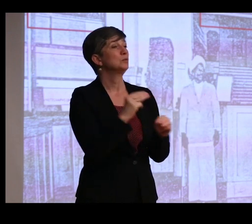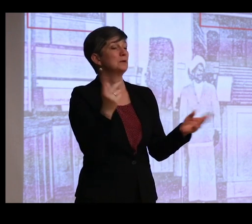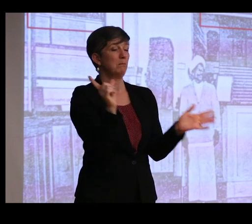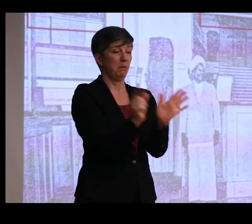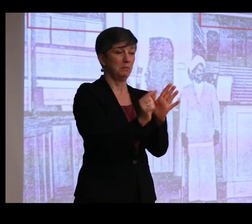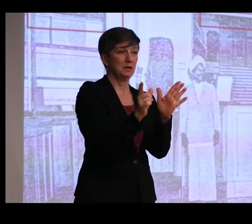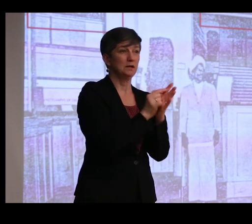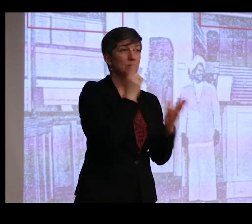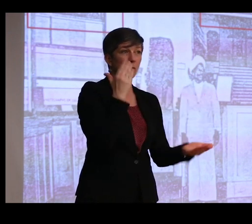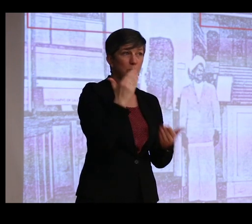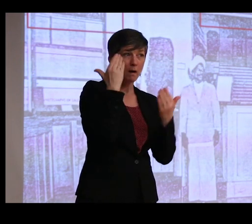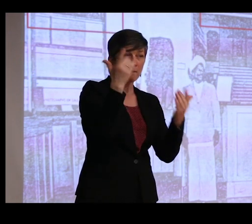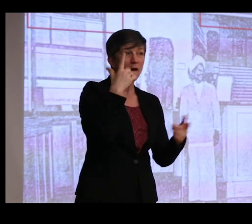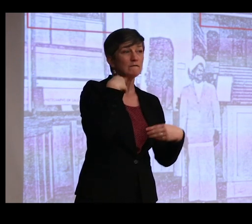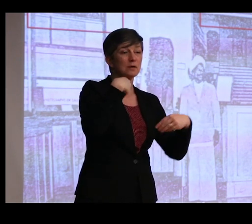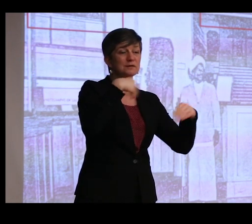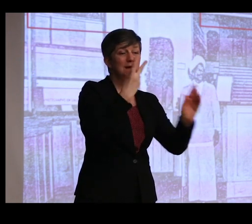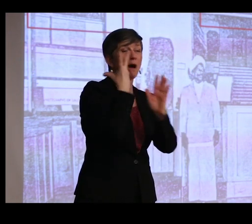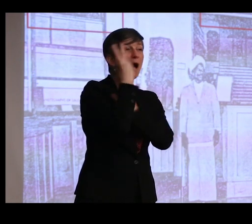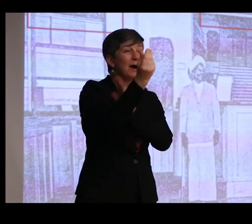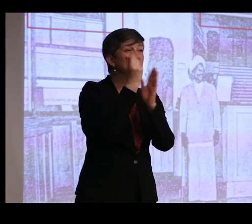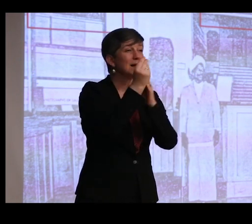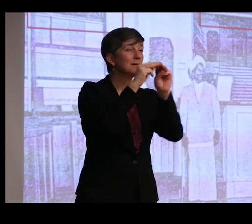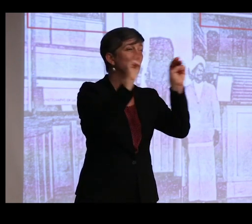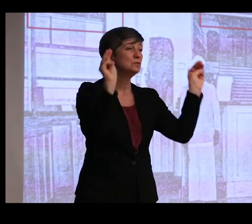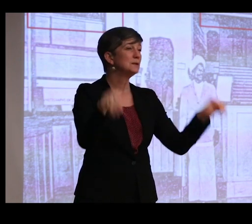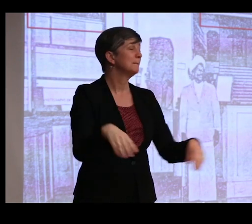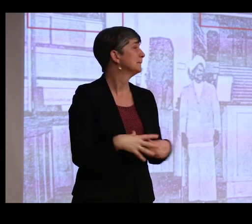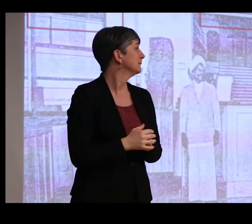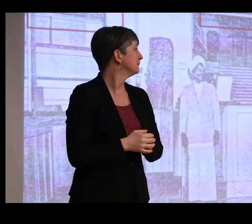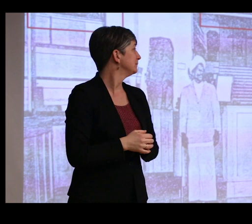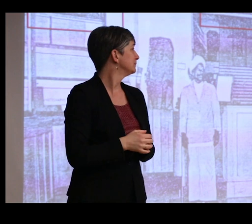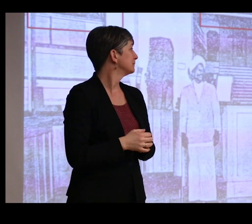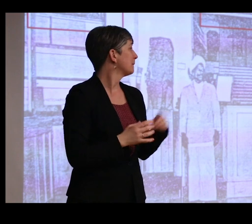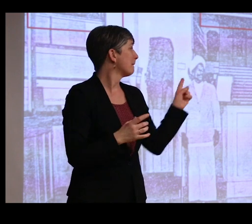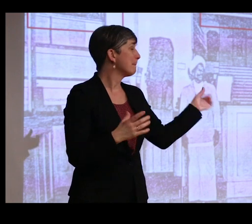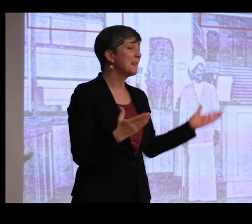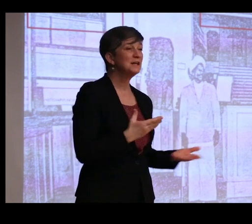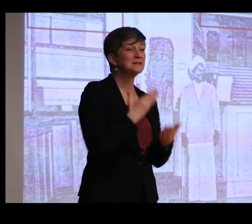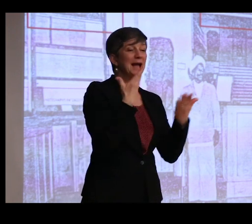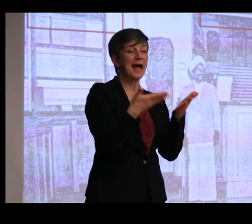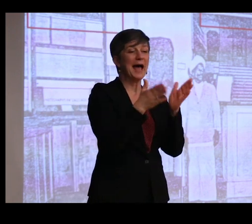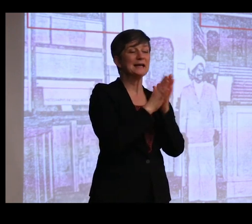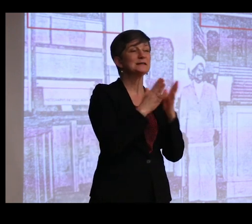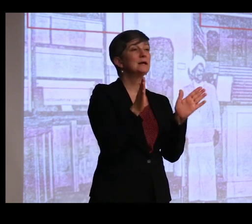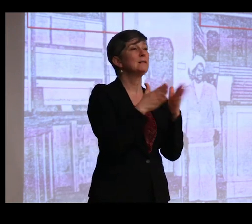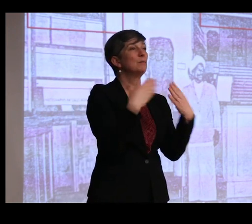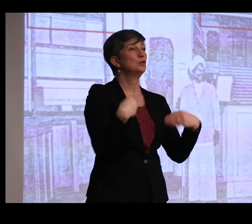were even recommended for sale outside the museum. Gravely suggested asking booksellers